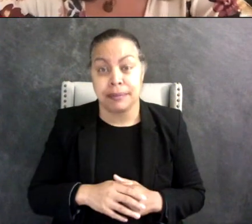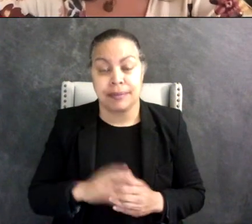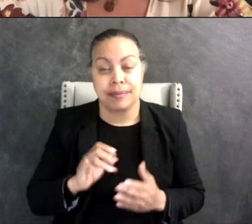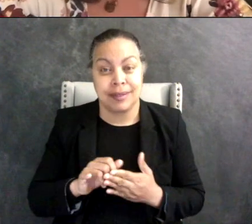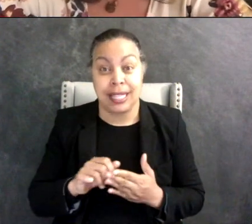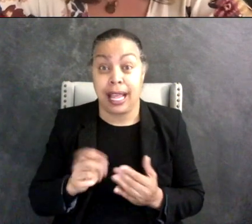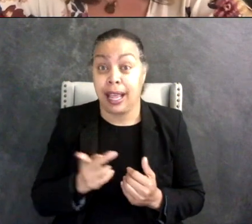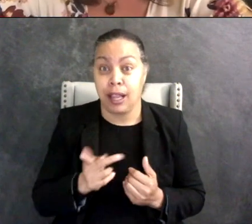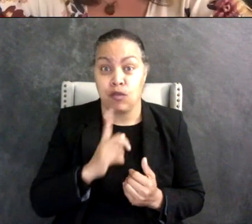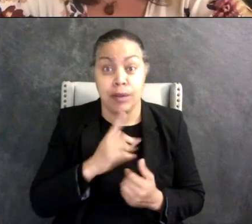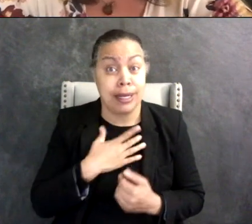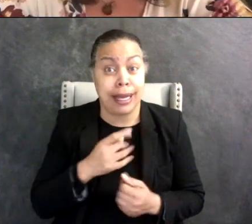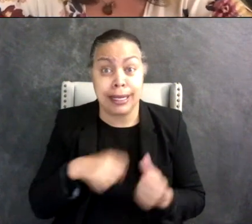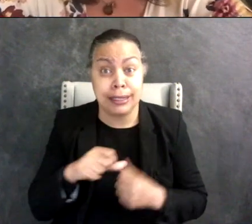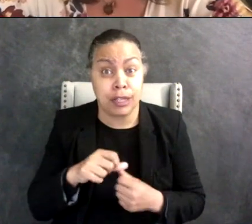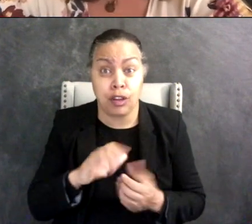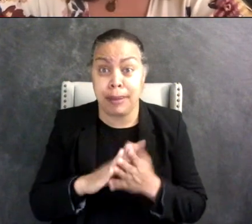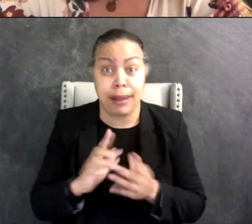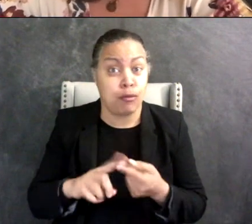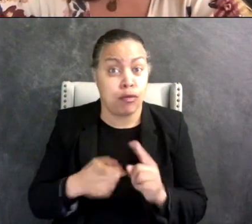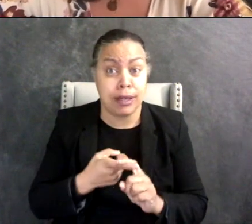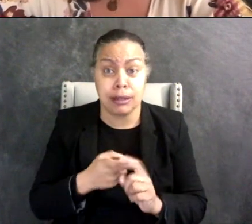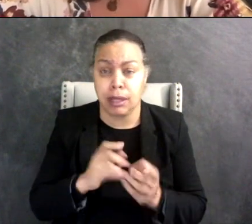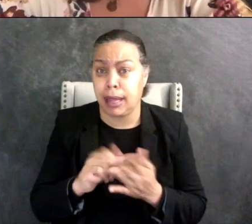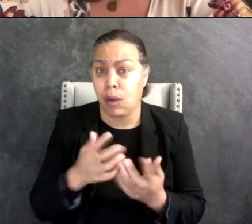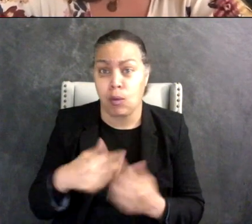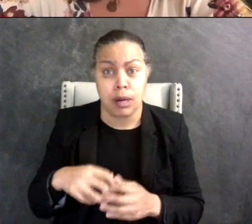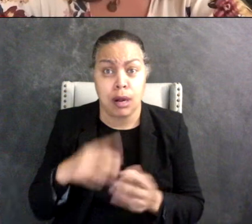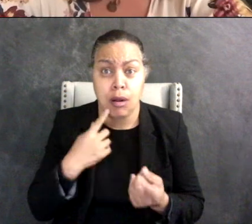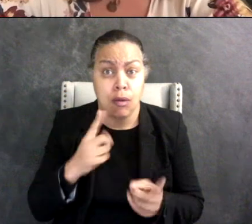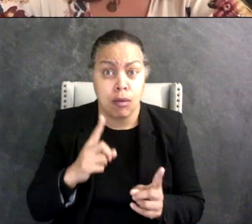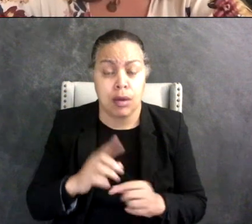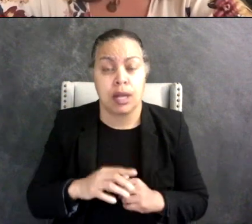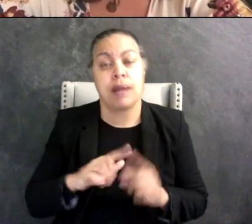each other and we're friendly so that worked out well but then a few years later when we had to